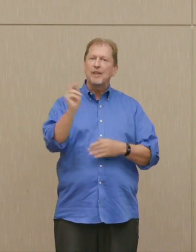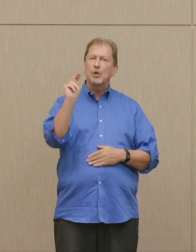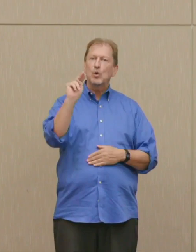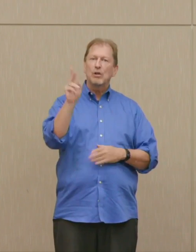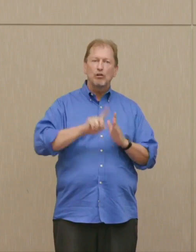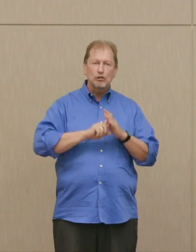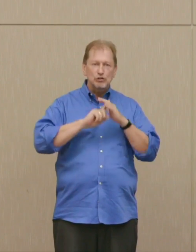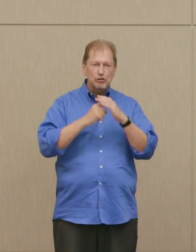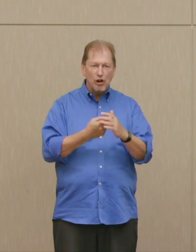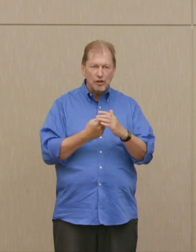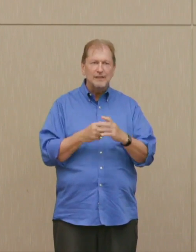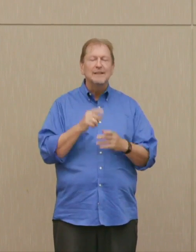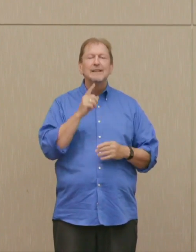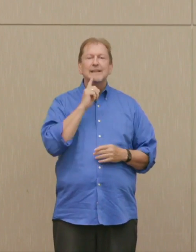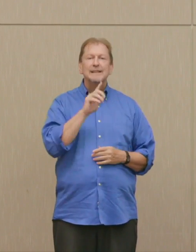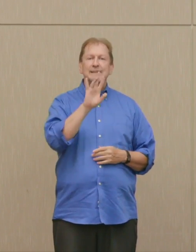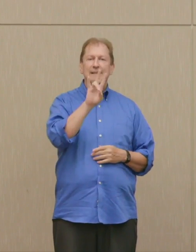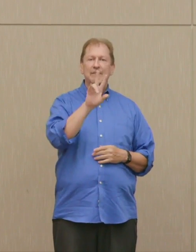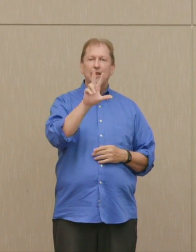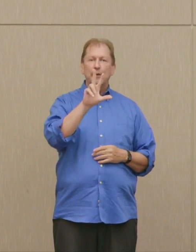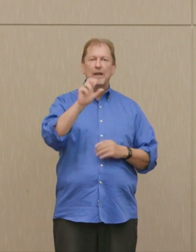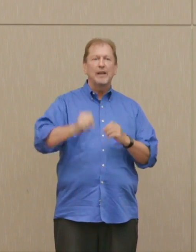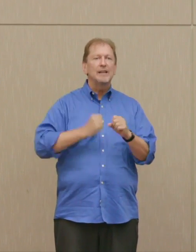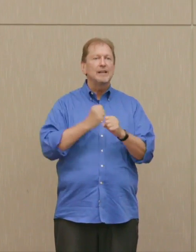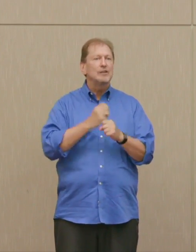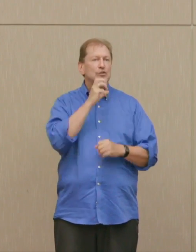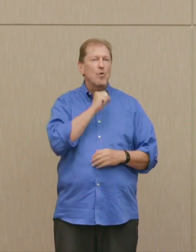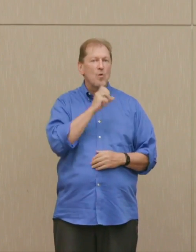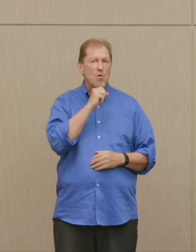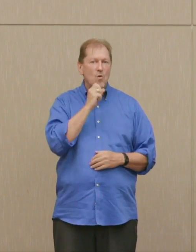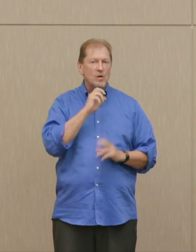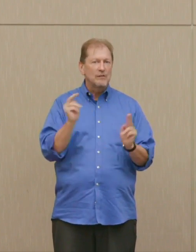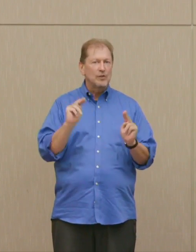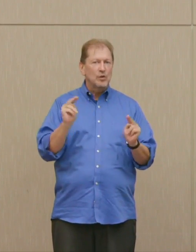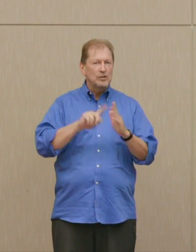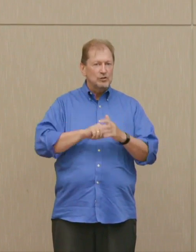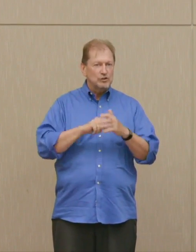73 years old, from 1945, not 50 years old.